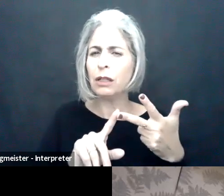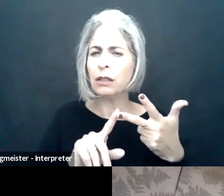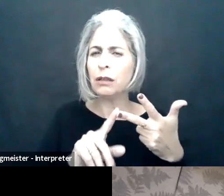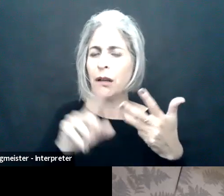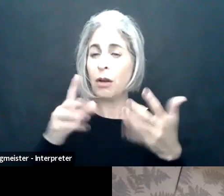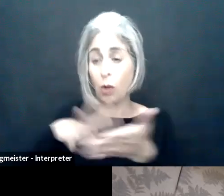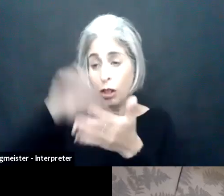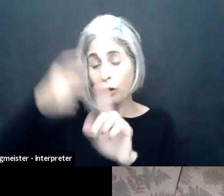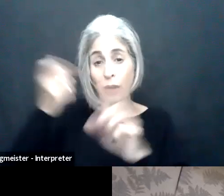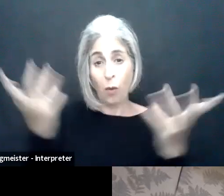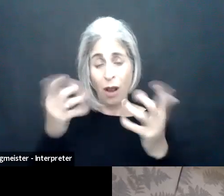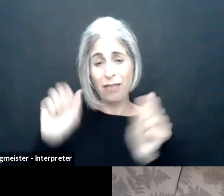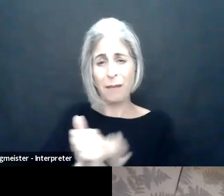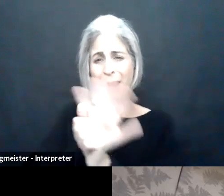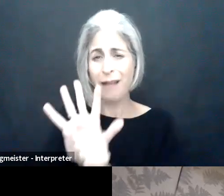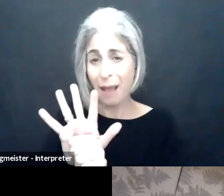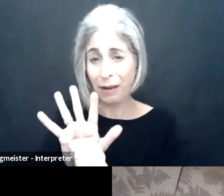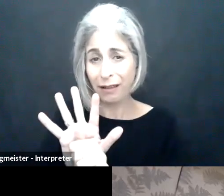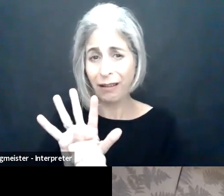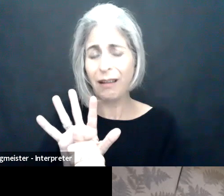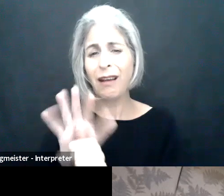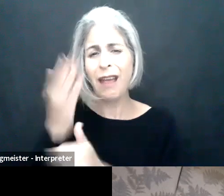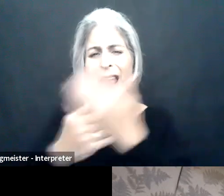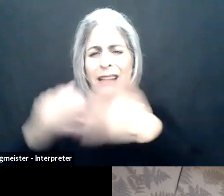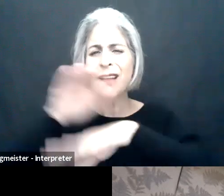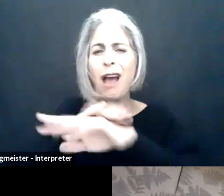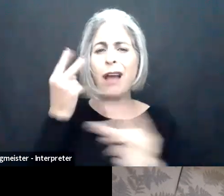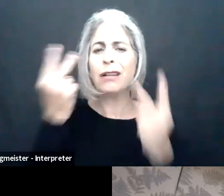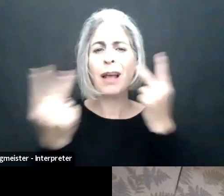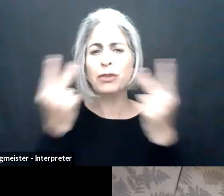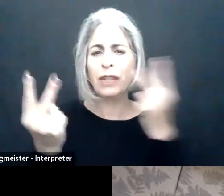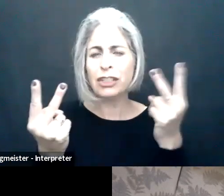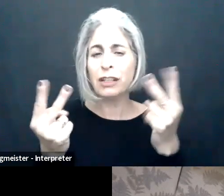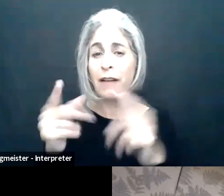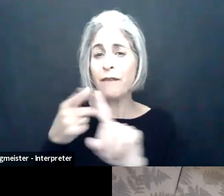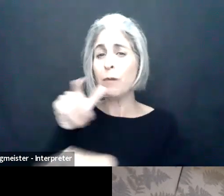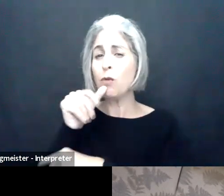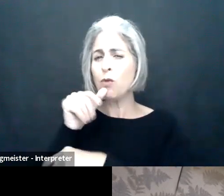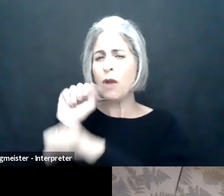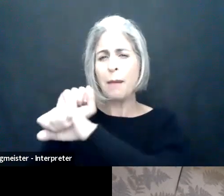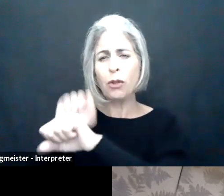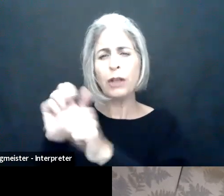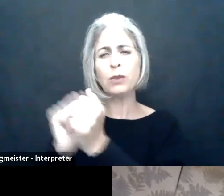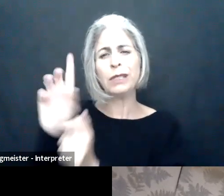evolving expectations. Then still point we will see what we learned from the pandemic itself, with